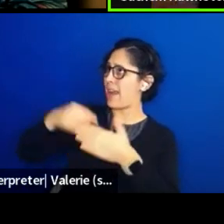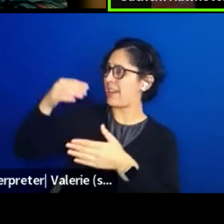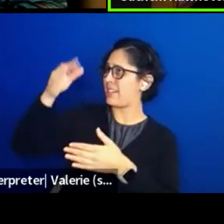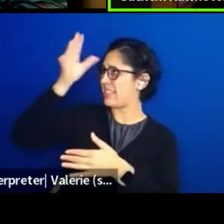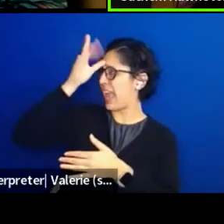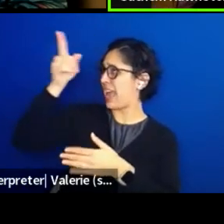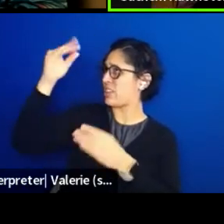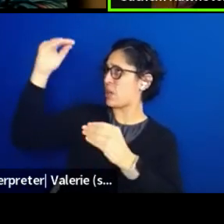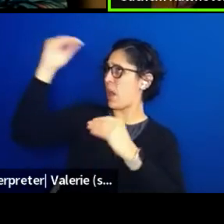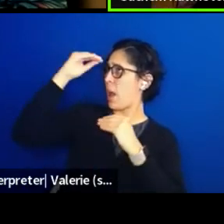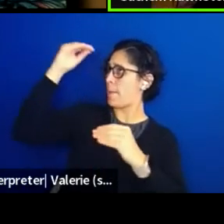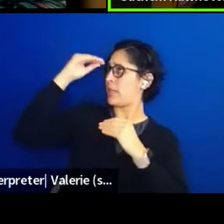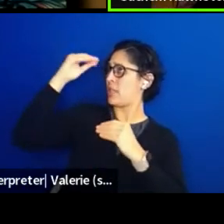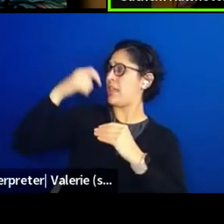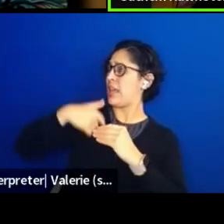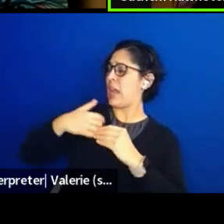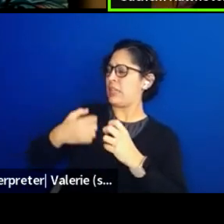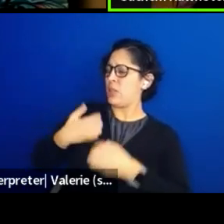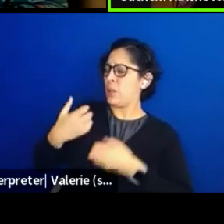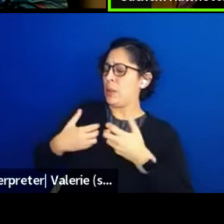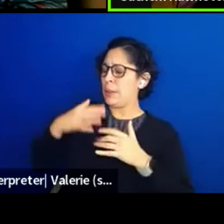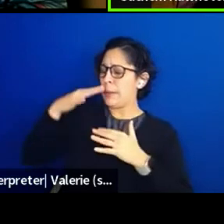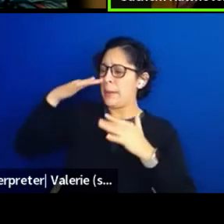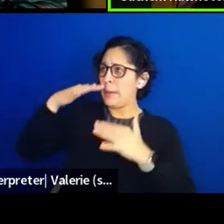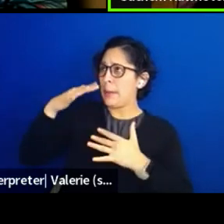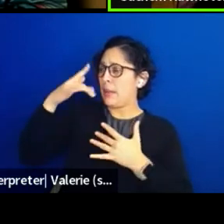I'm so emotional because it's so amazing.